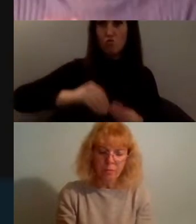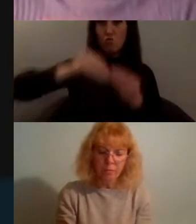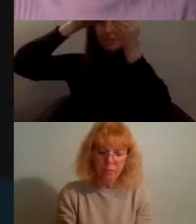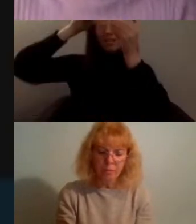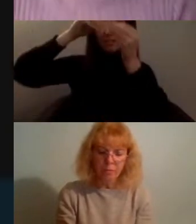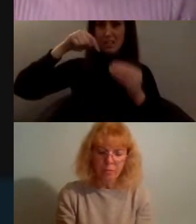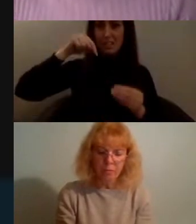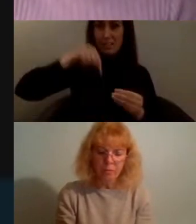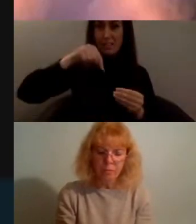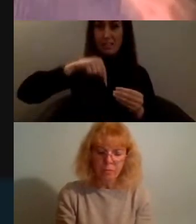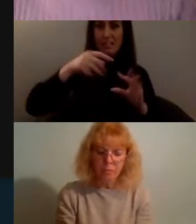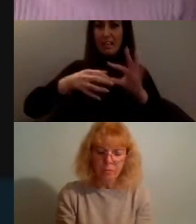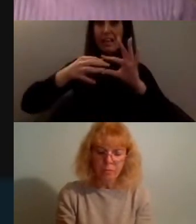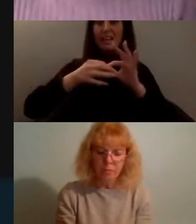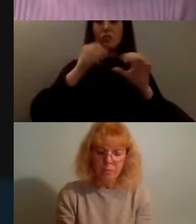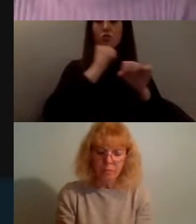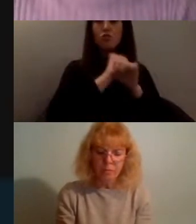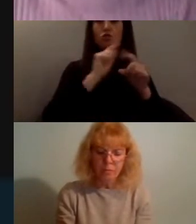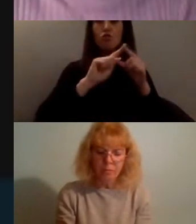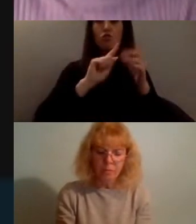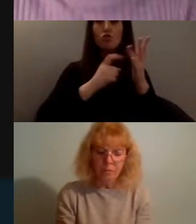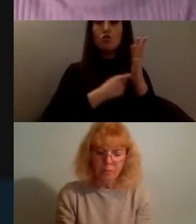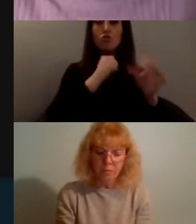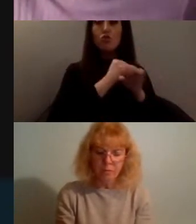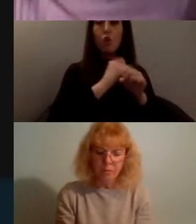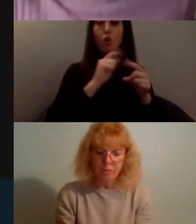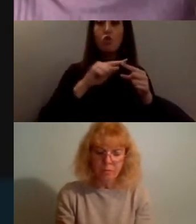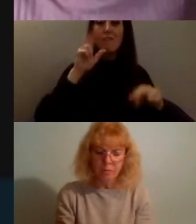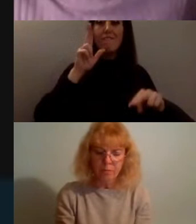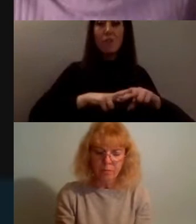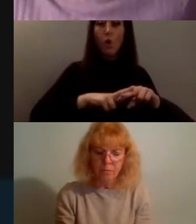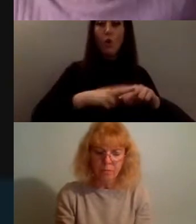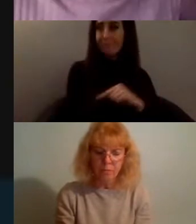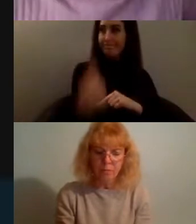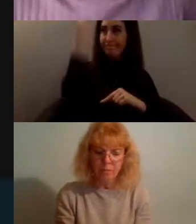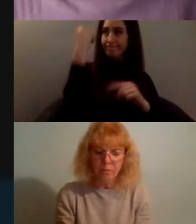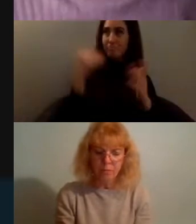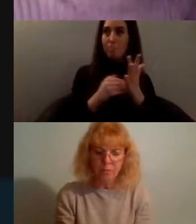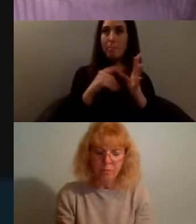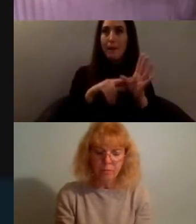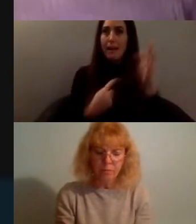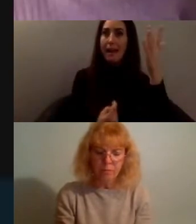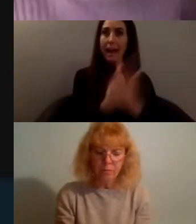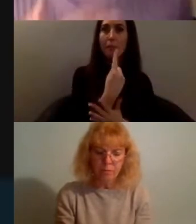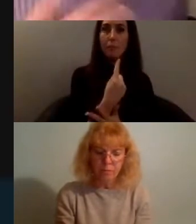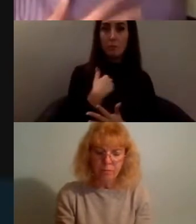of George Floyd back in May and it was quite an amazing experience and good context for